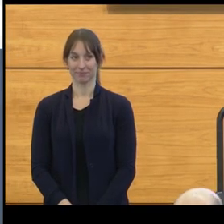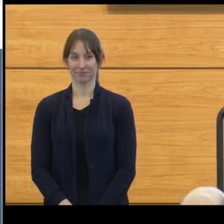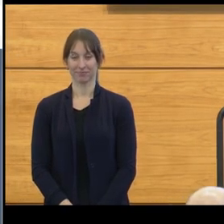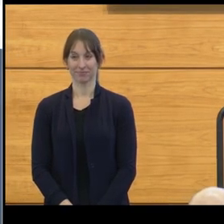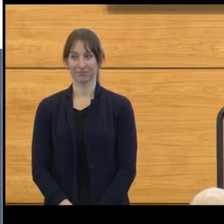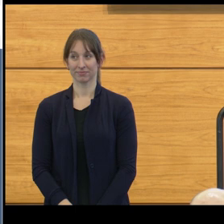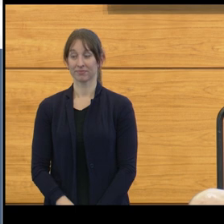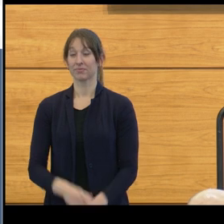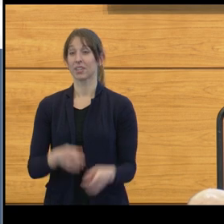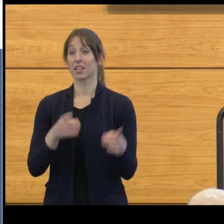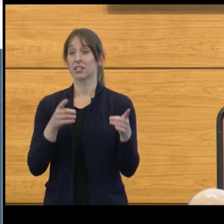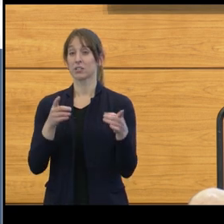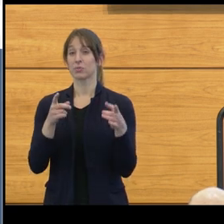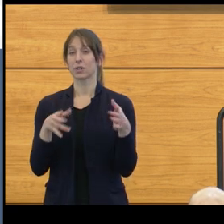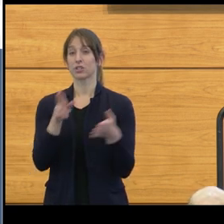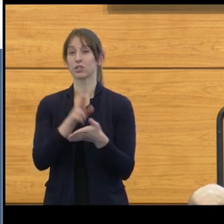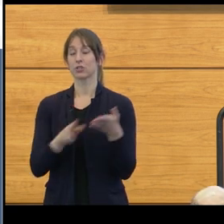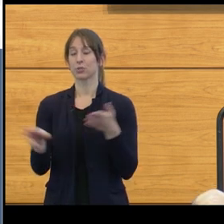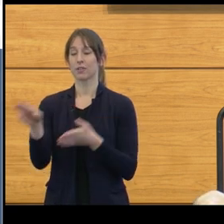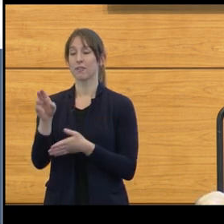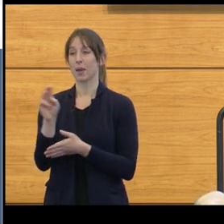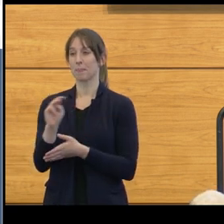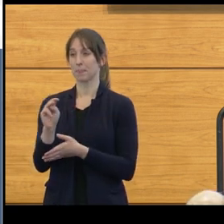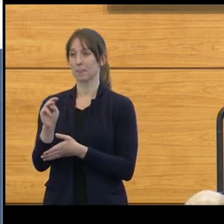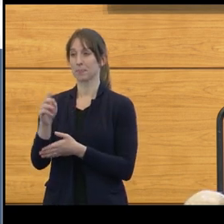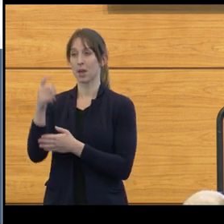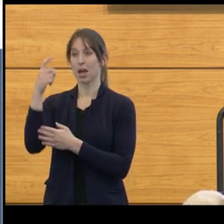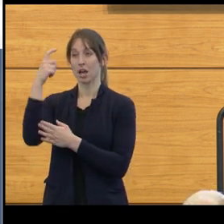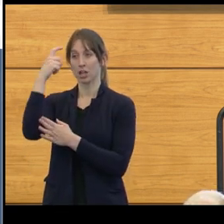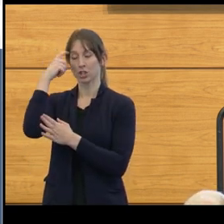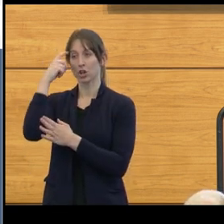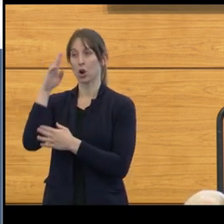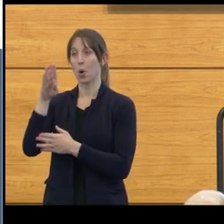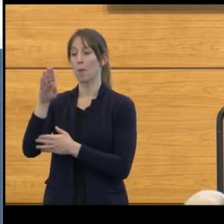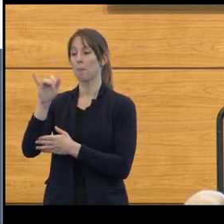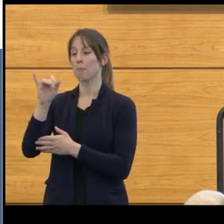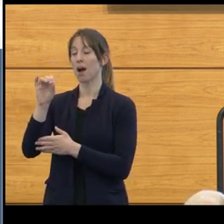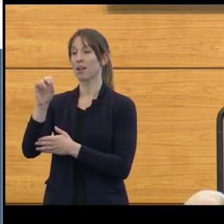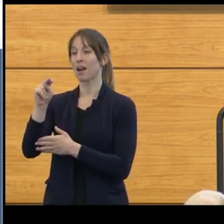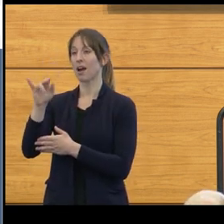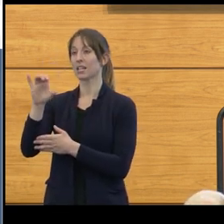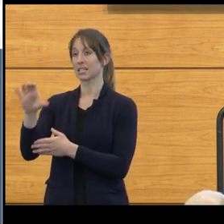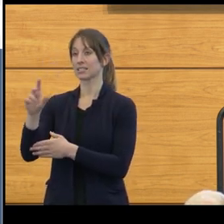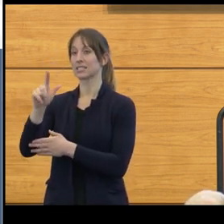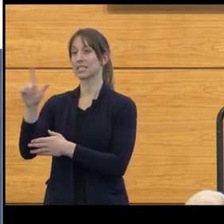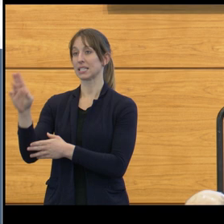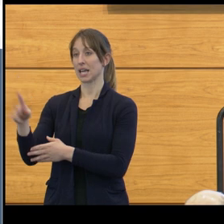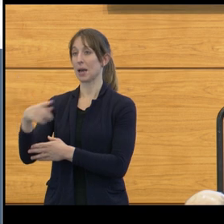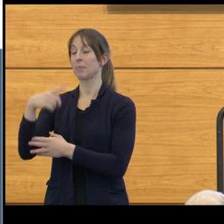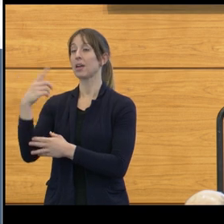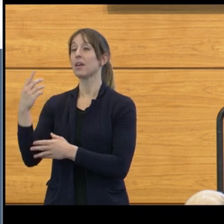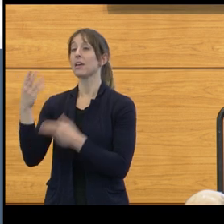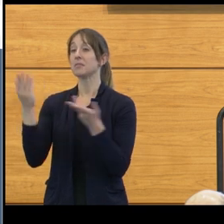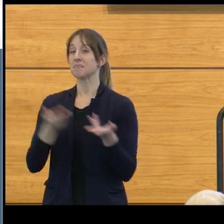As Director of the University of Michigan's Neurobionics Lab, Elliott J. Rouse merges the fields